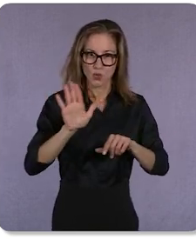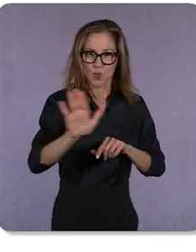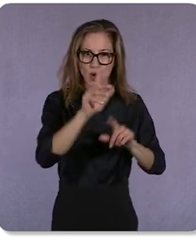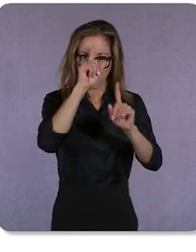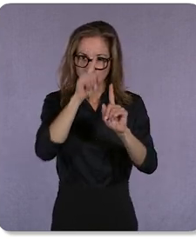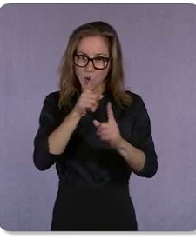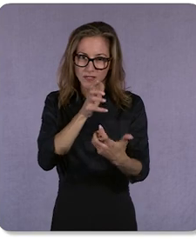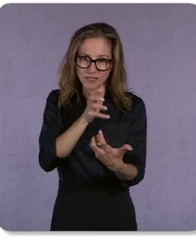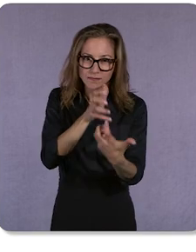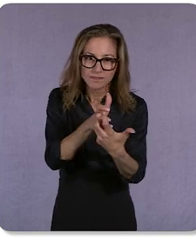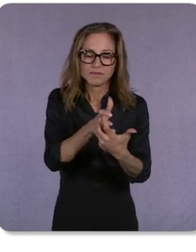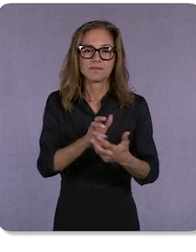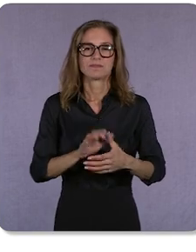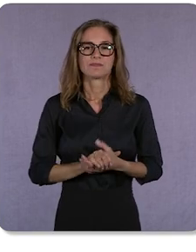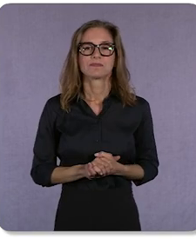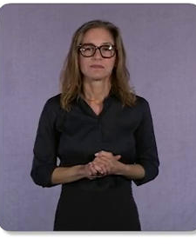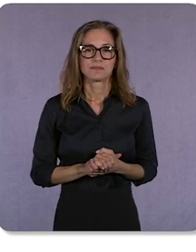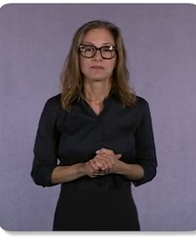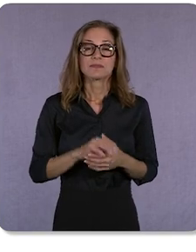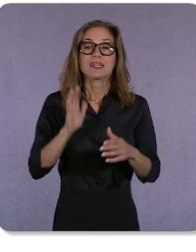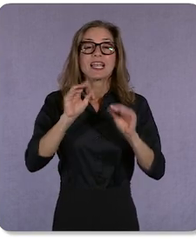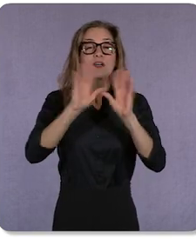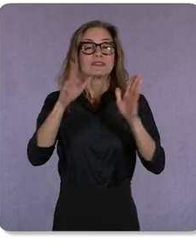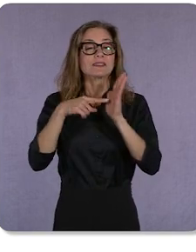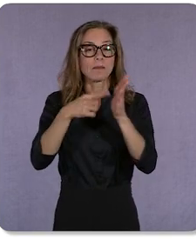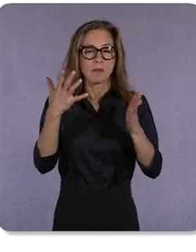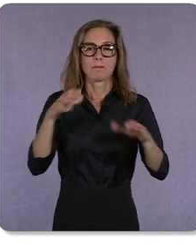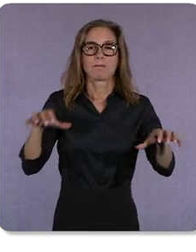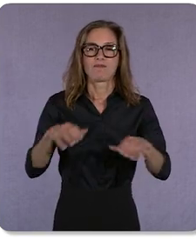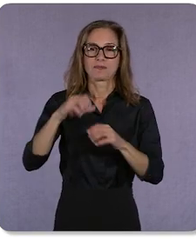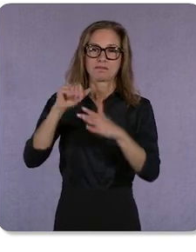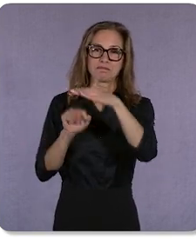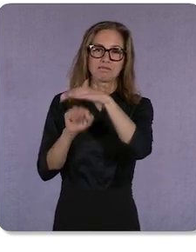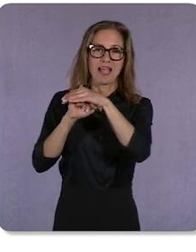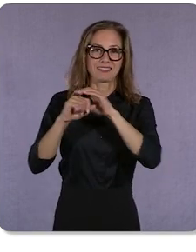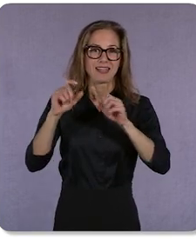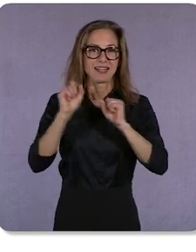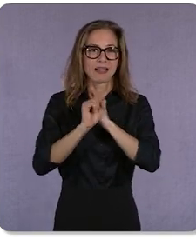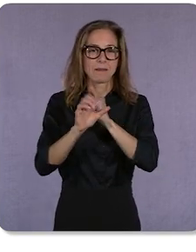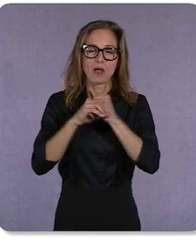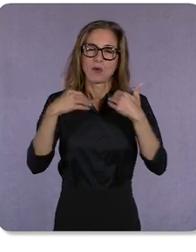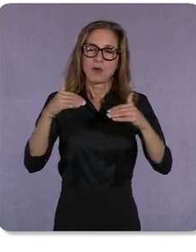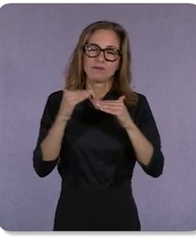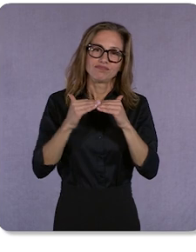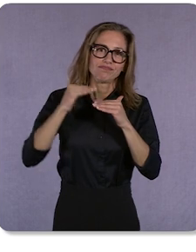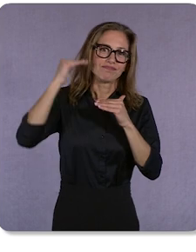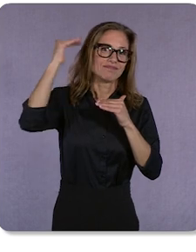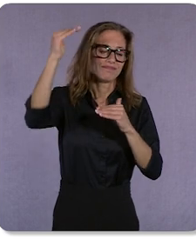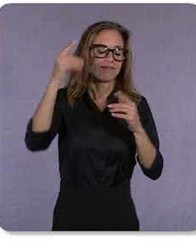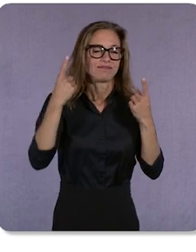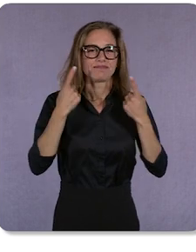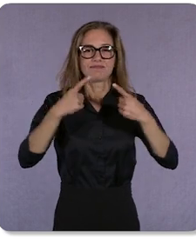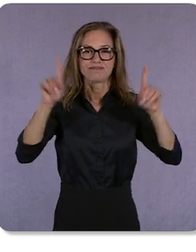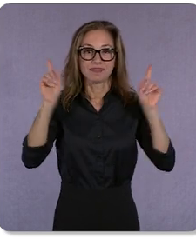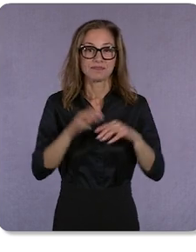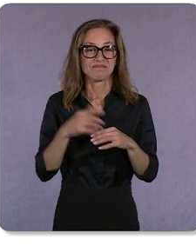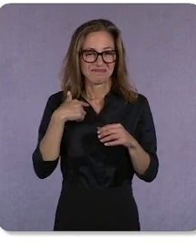of this is Performance Max campaigns, which have really exceeded all our expectations. I’ve shared updates about Performance Max the past two years,